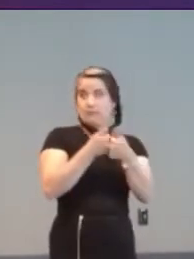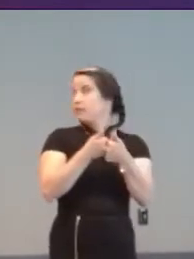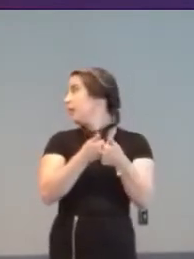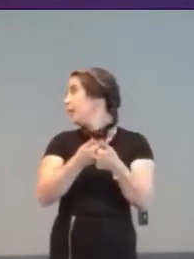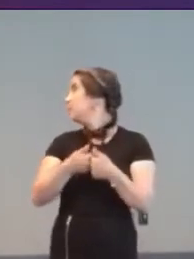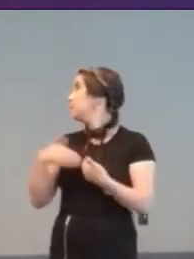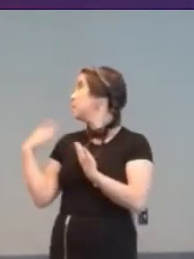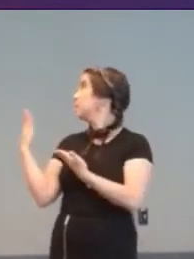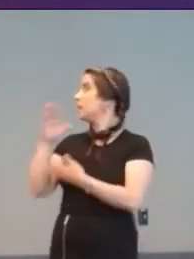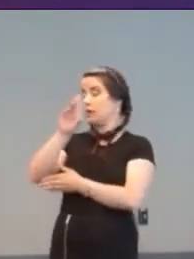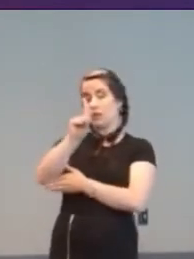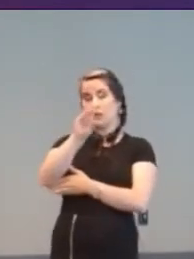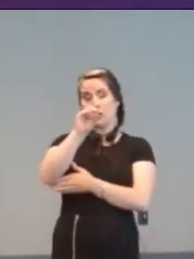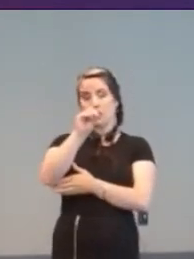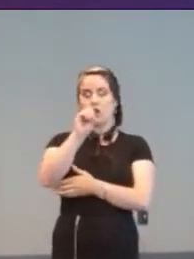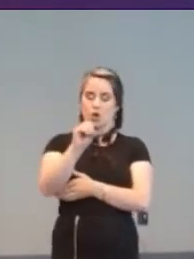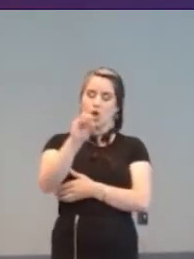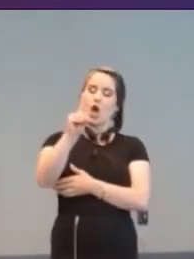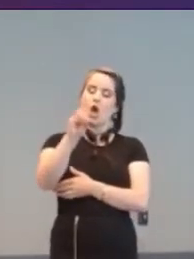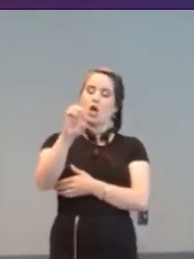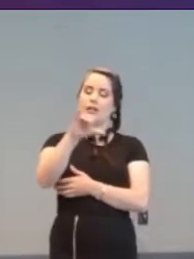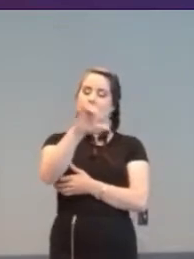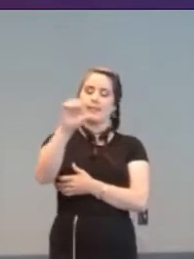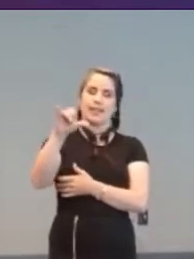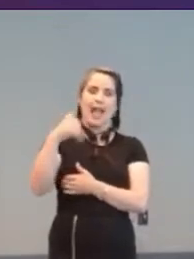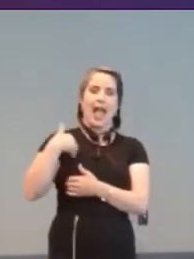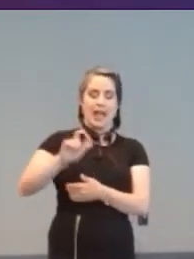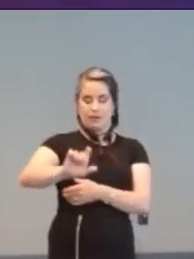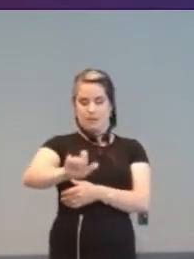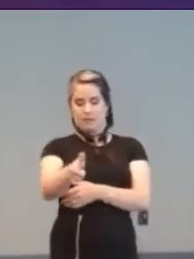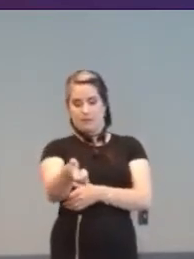came with a speed dial allowing games of Tennis to be slowed down.